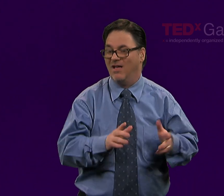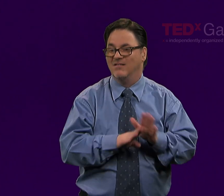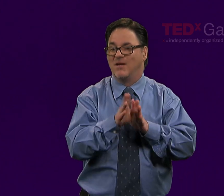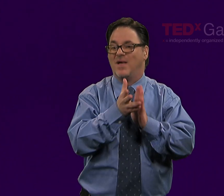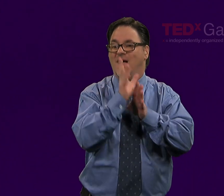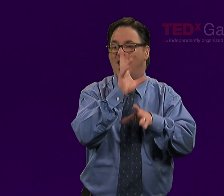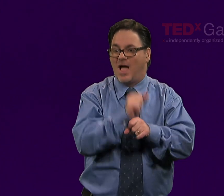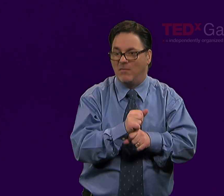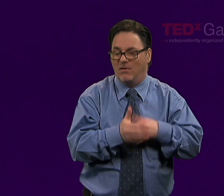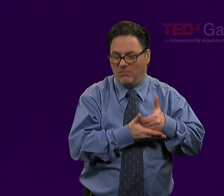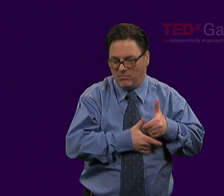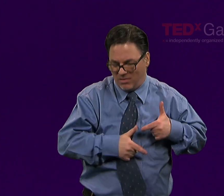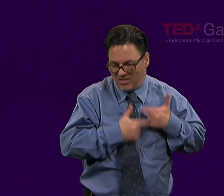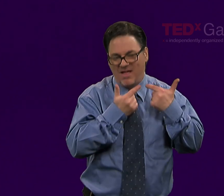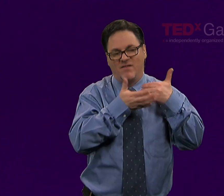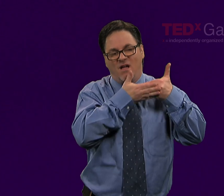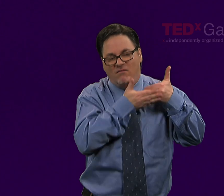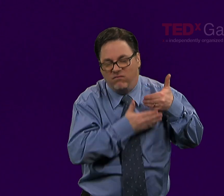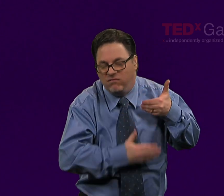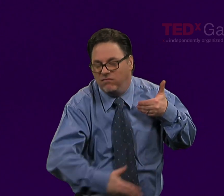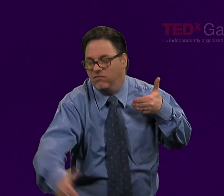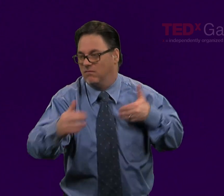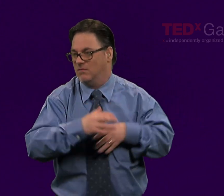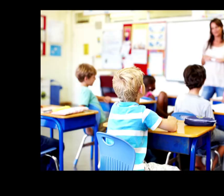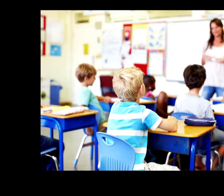to metacognitively examine themselves throughout their lives.